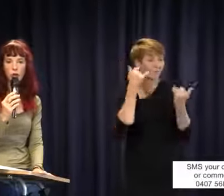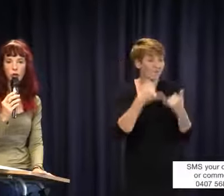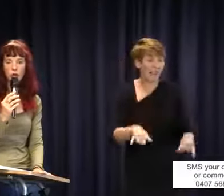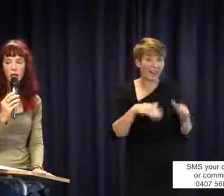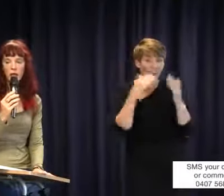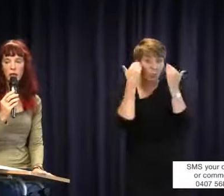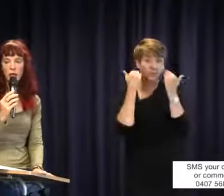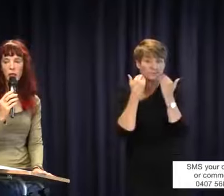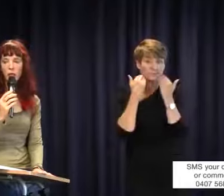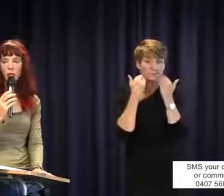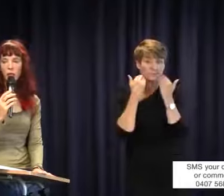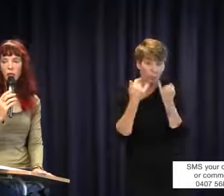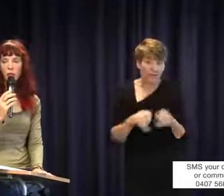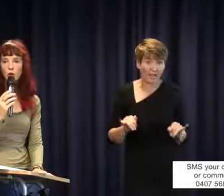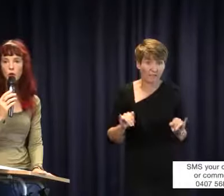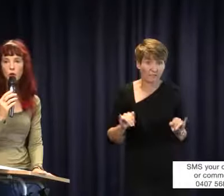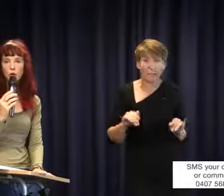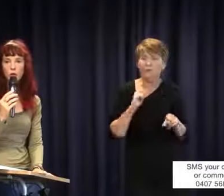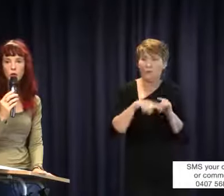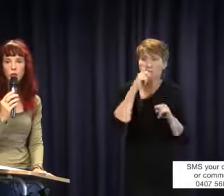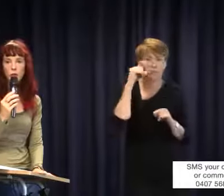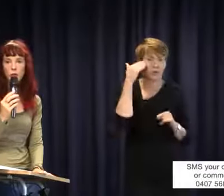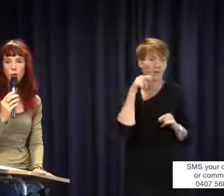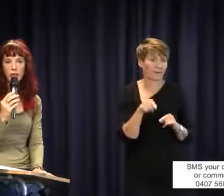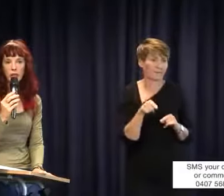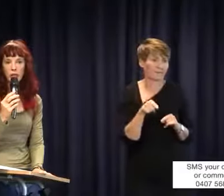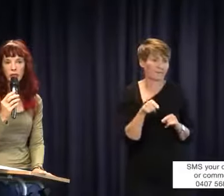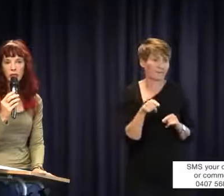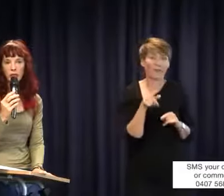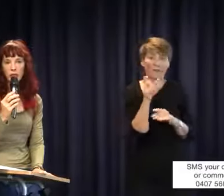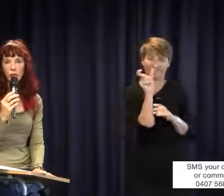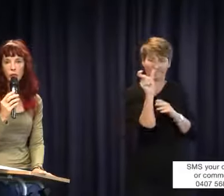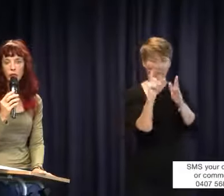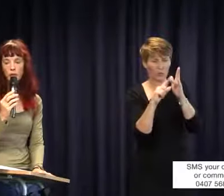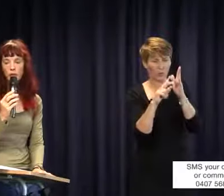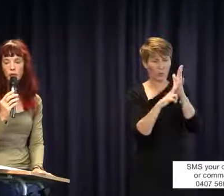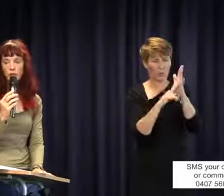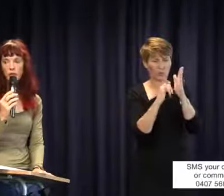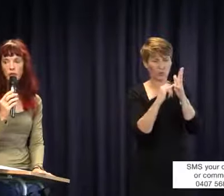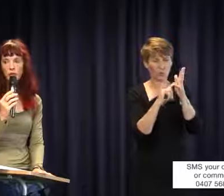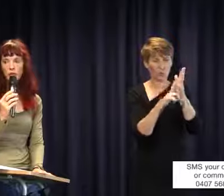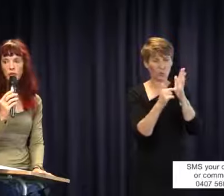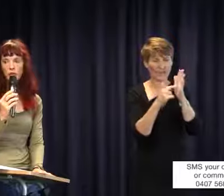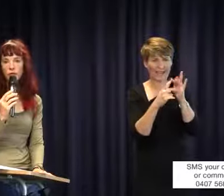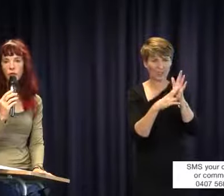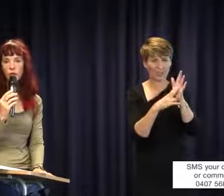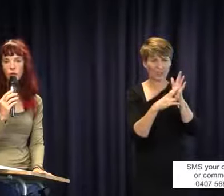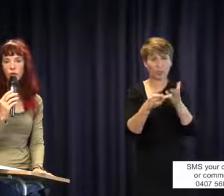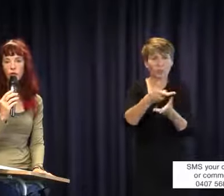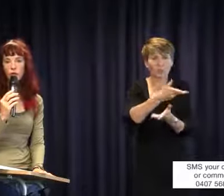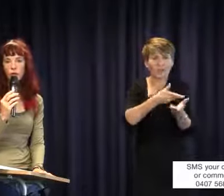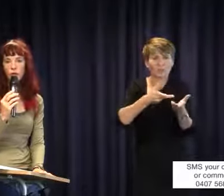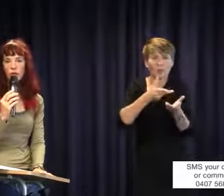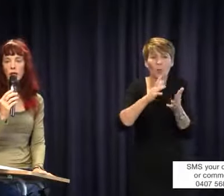that. The term consultation has been interpreted by a very conservative Federal Court judge